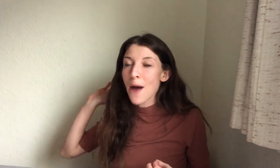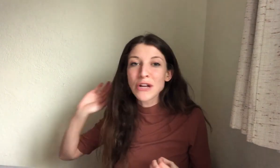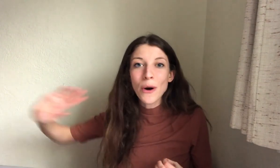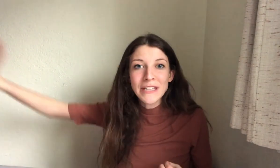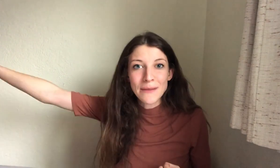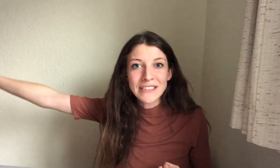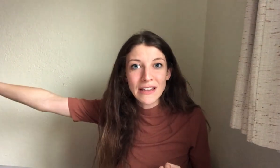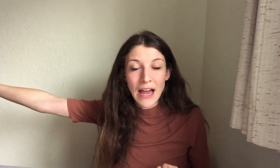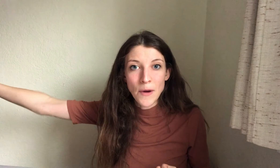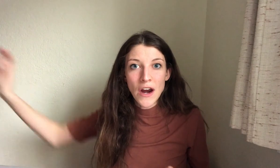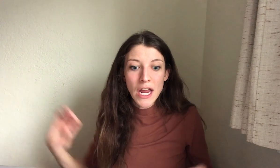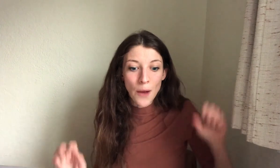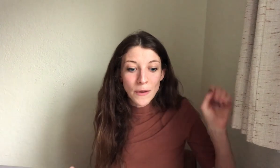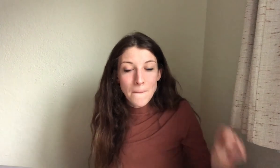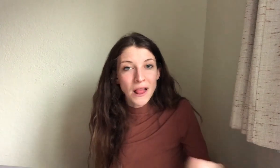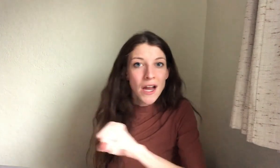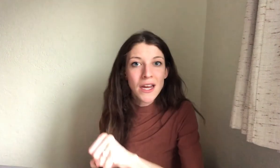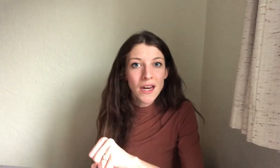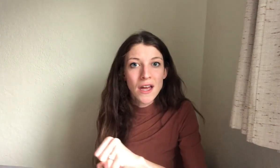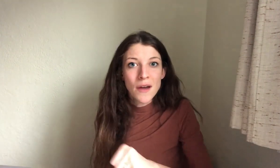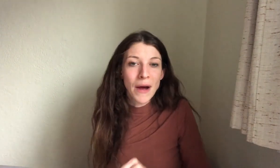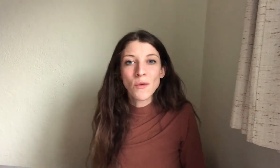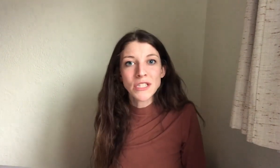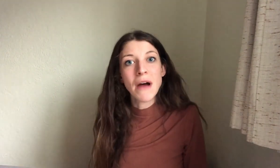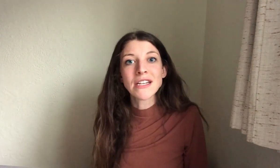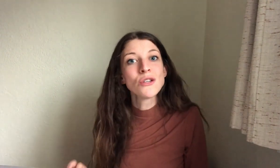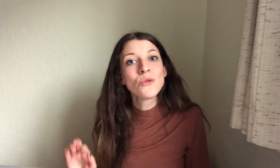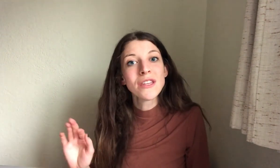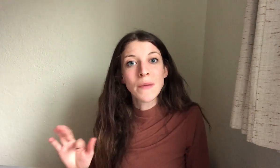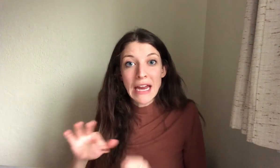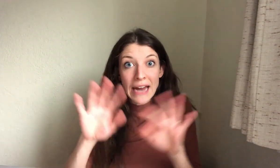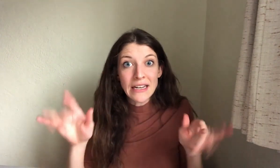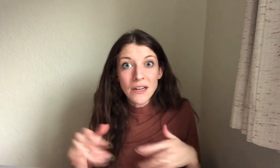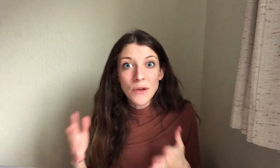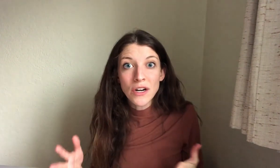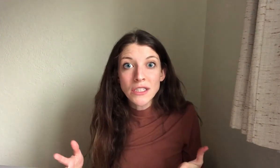I would go up to campus at the library, I would plug in my multi mic to the big editing computers,